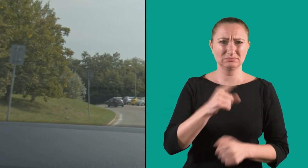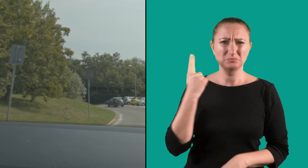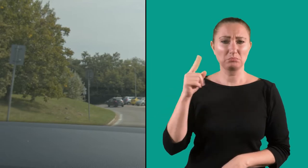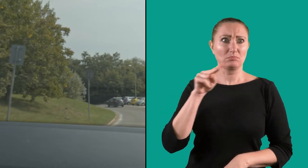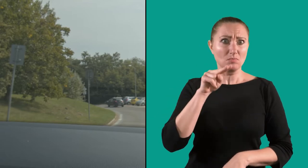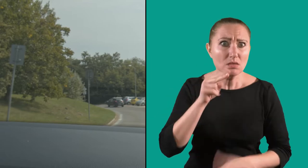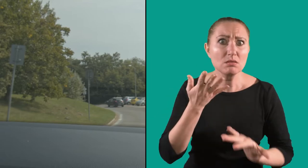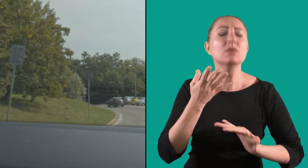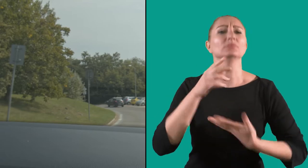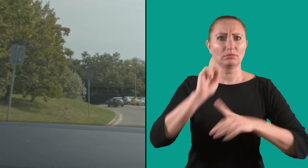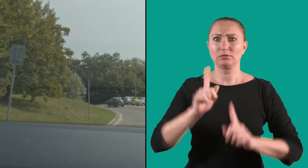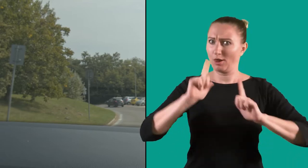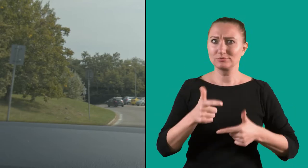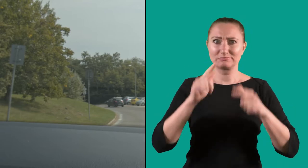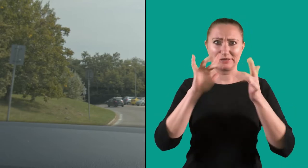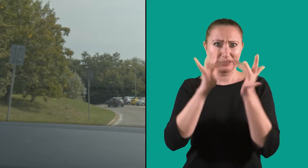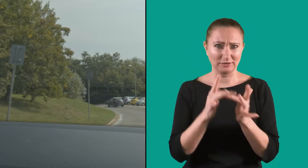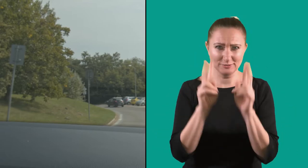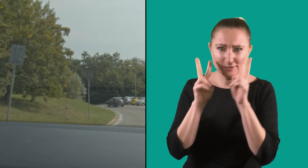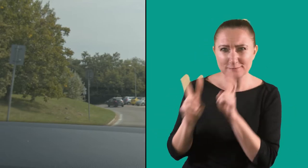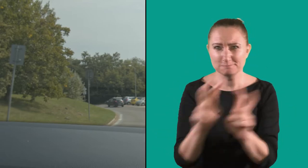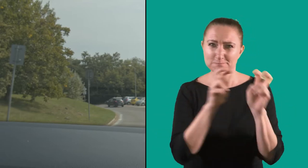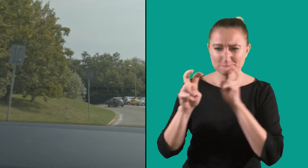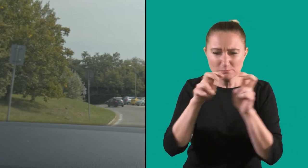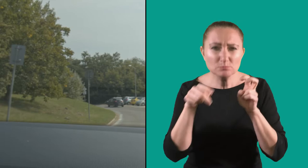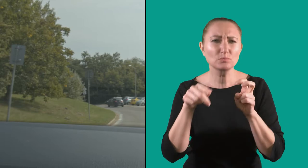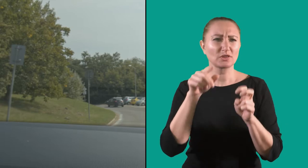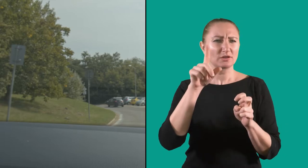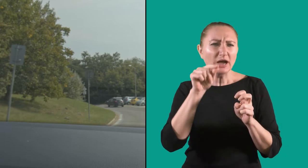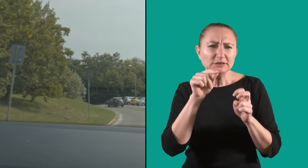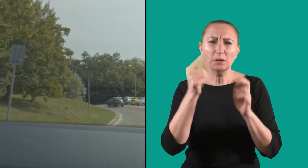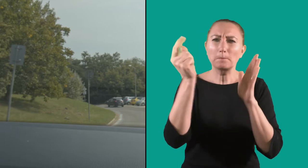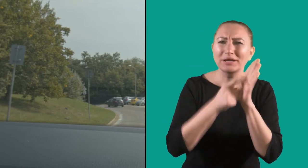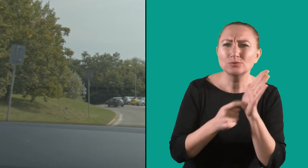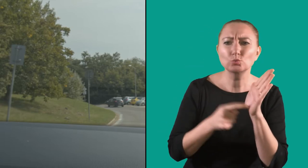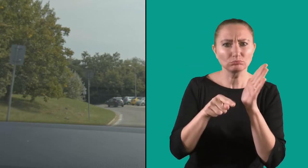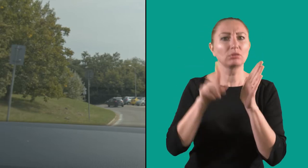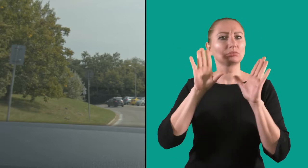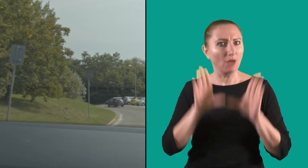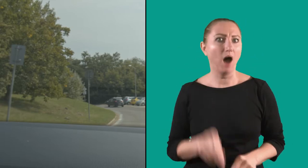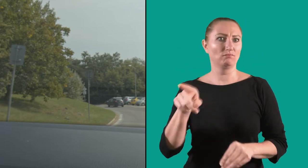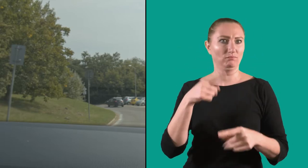He researched over the Internet what conditions need to be met,